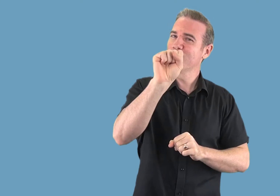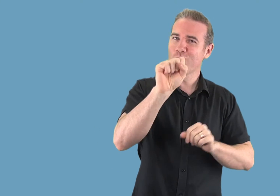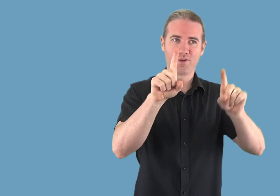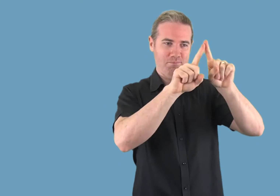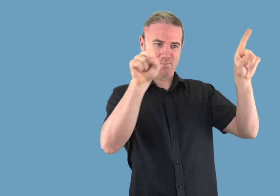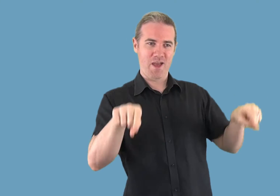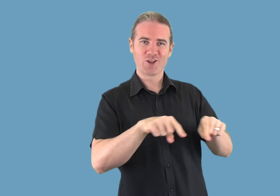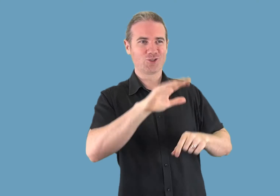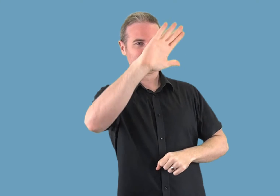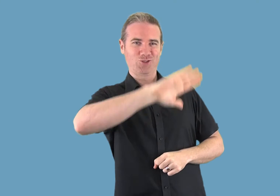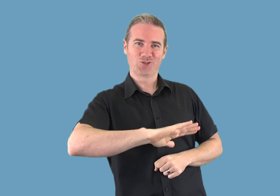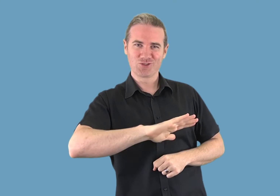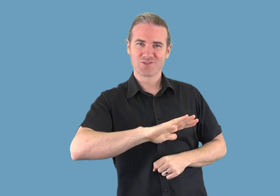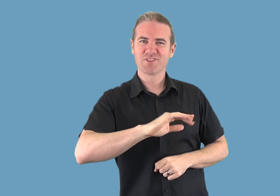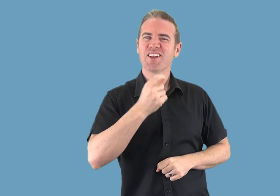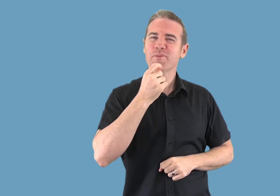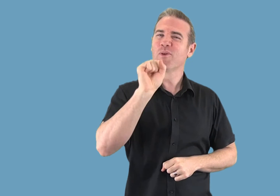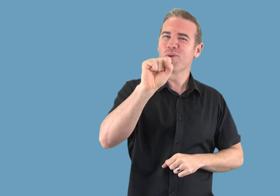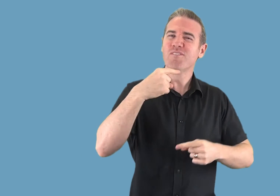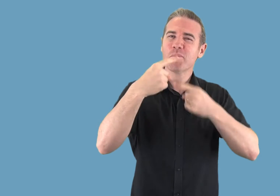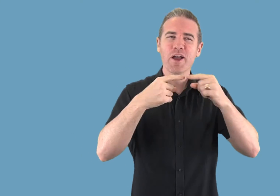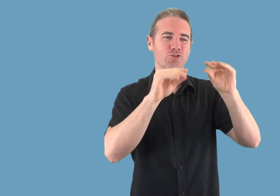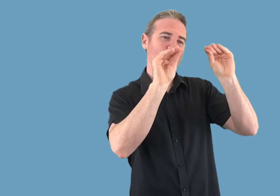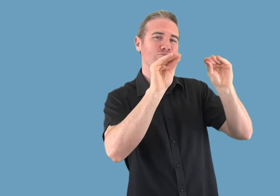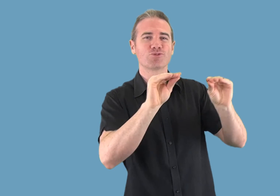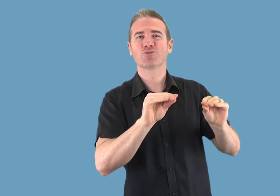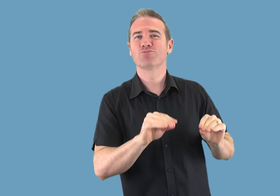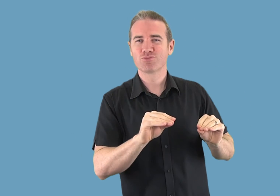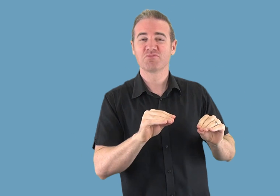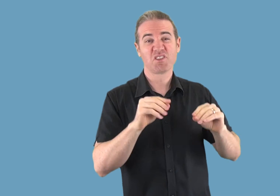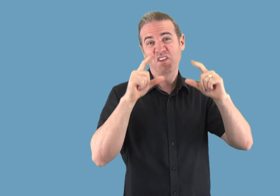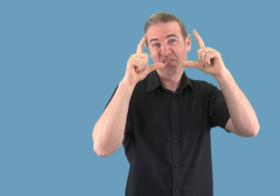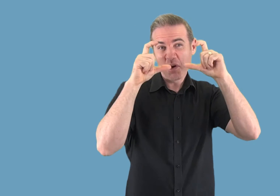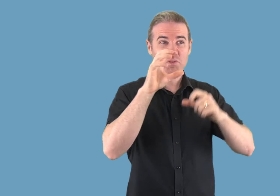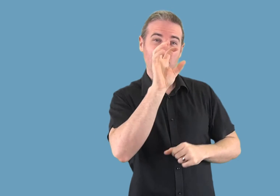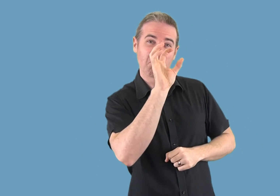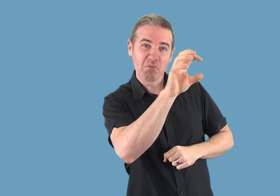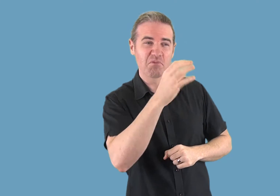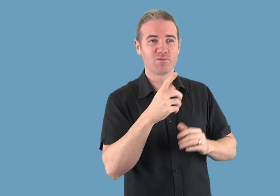page. Profiles often contain some basic information about you,